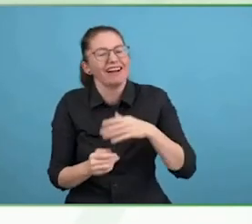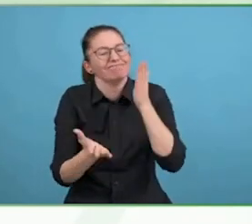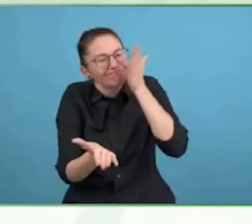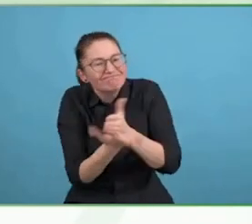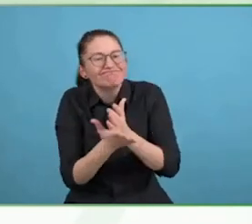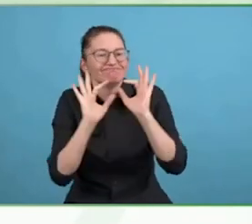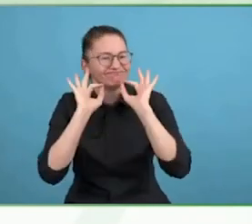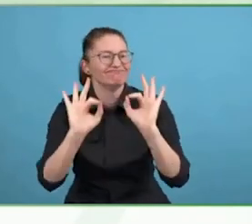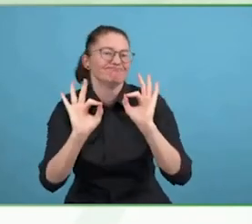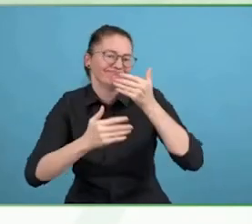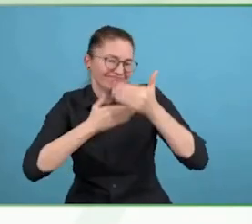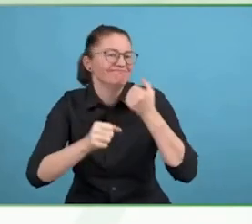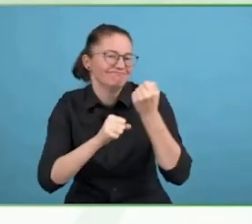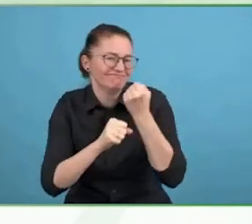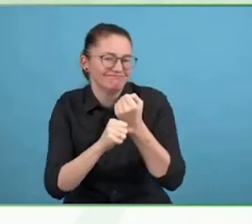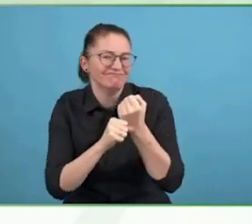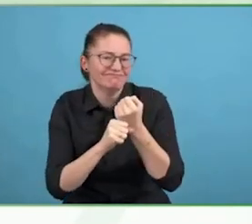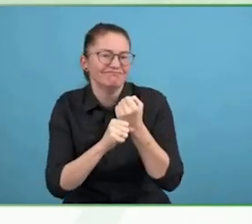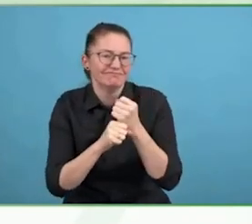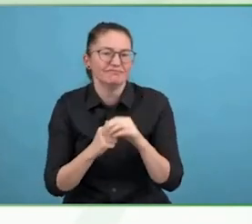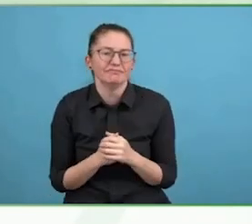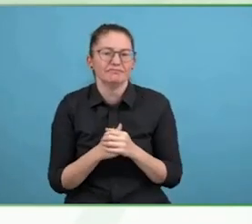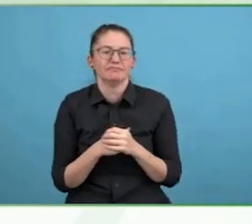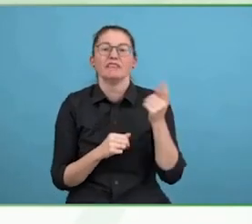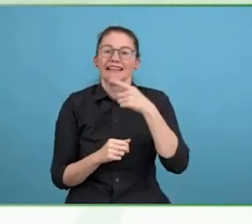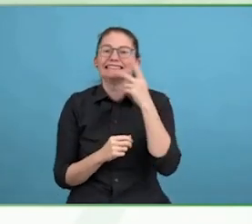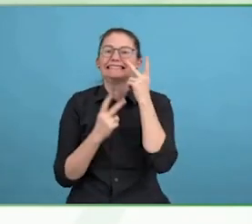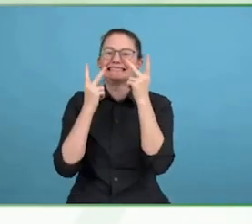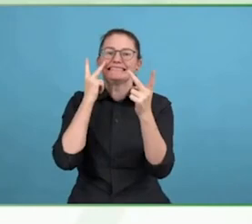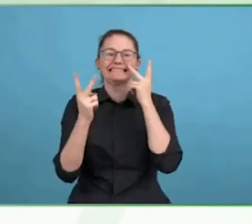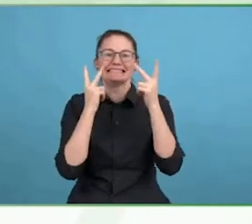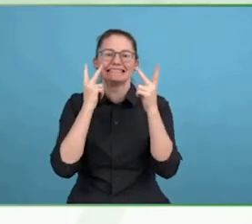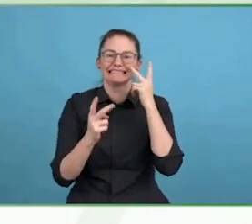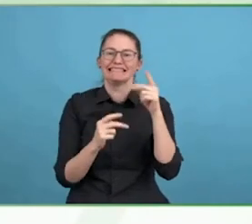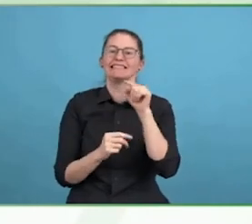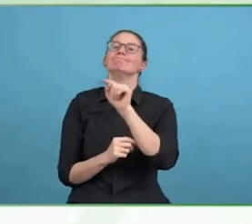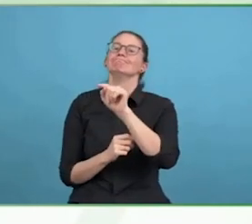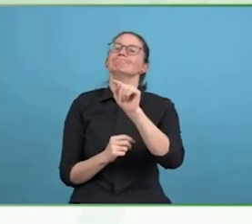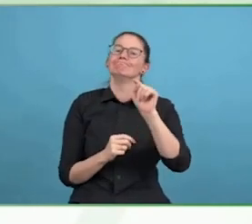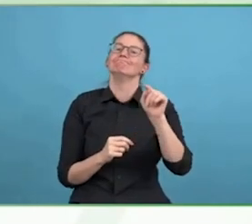If you are parents and siblings of a typical family, the 15% quickly grows to